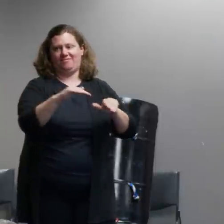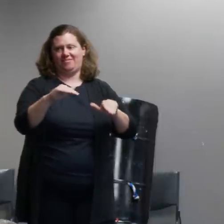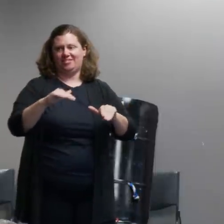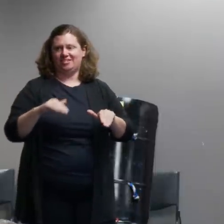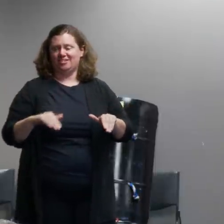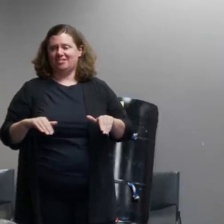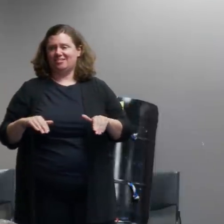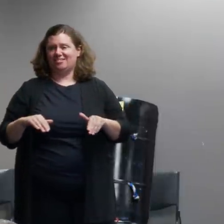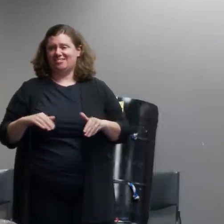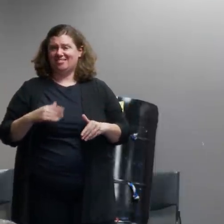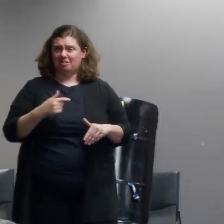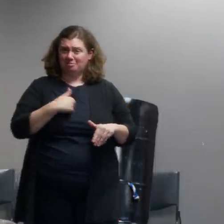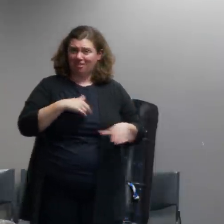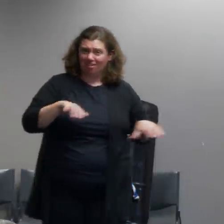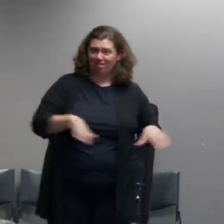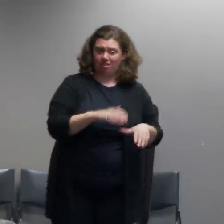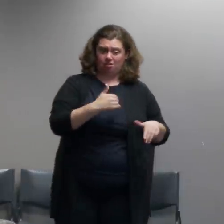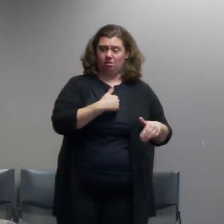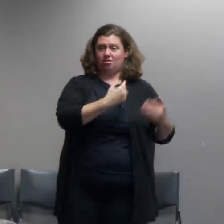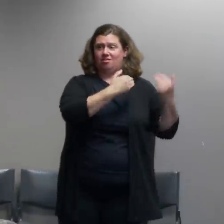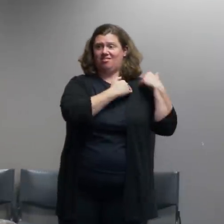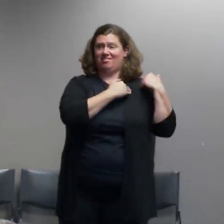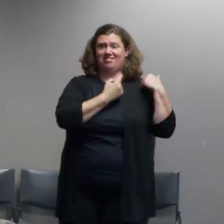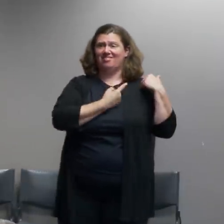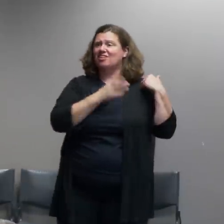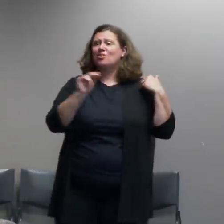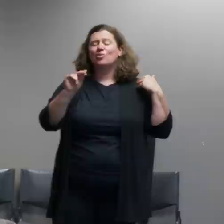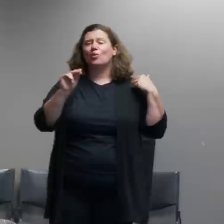of us in portland to get together and and just